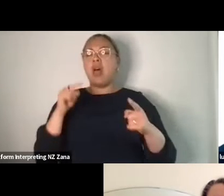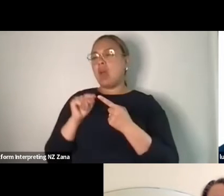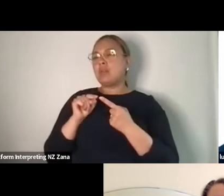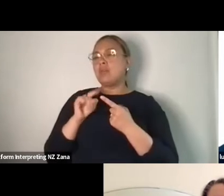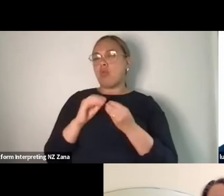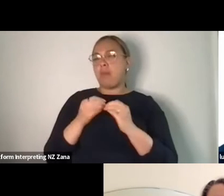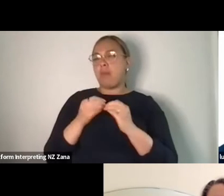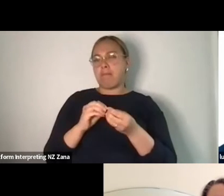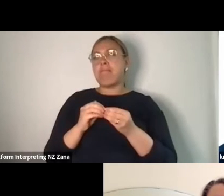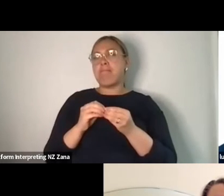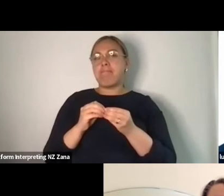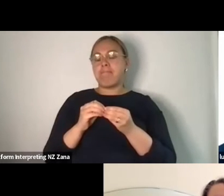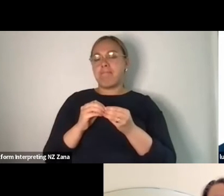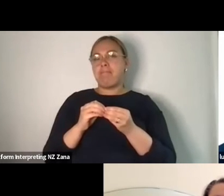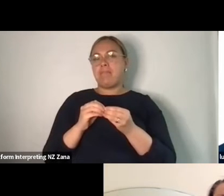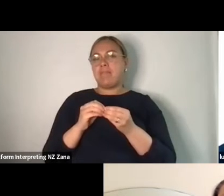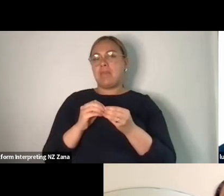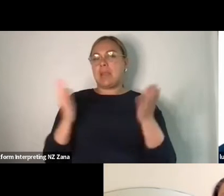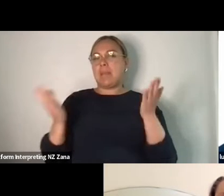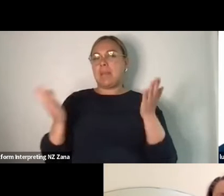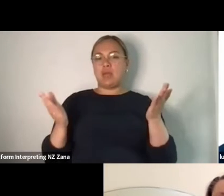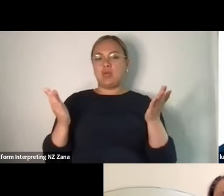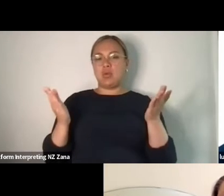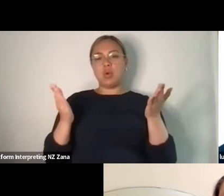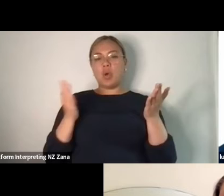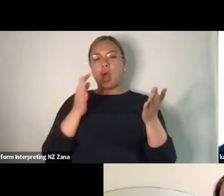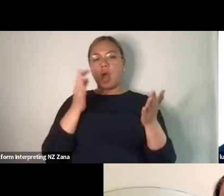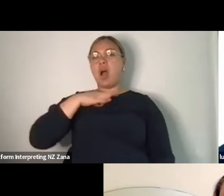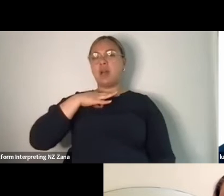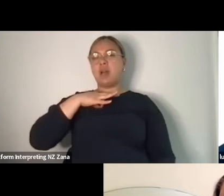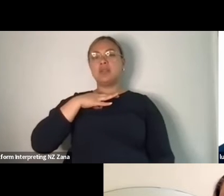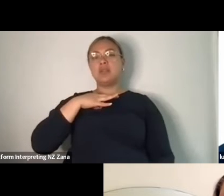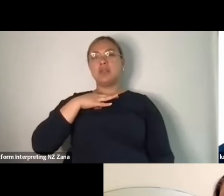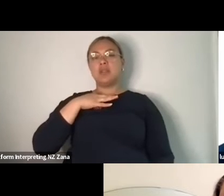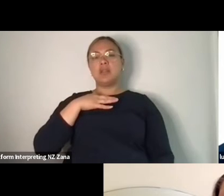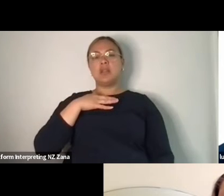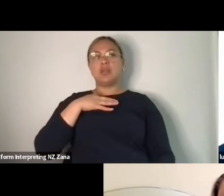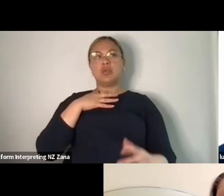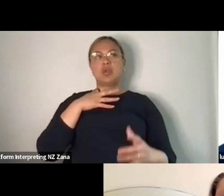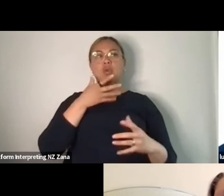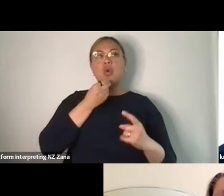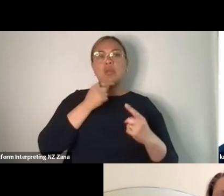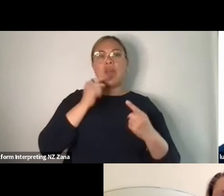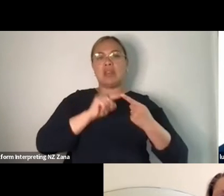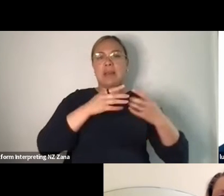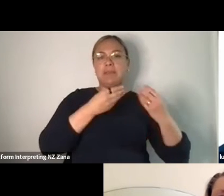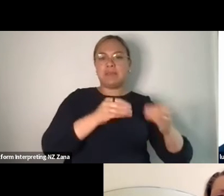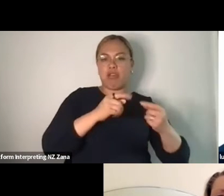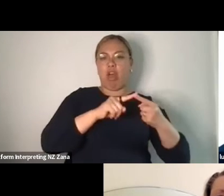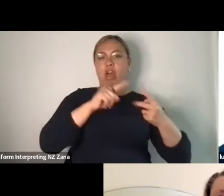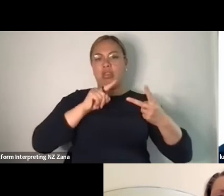you know sort of being asked to work with scores or material that flexes, is dealing with like me